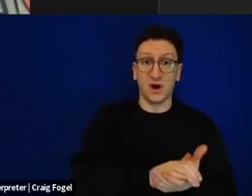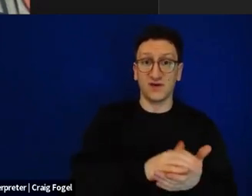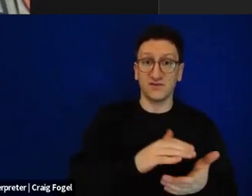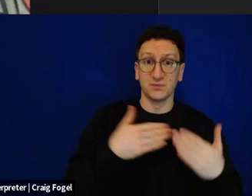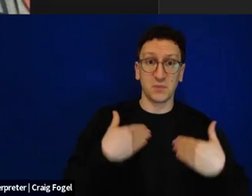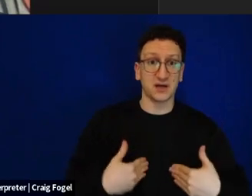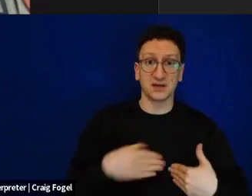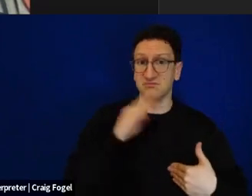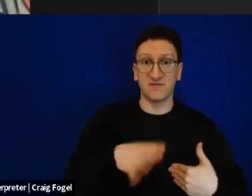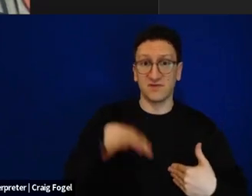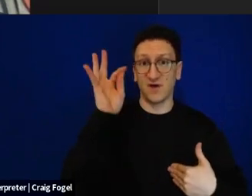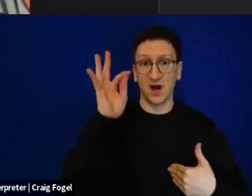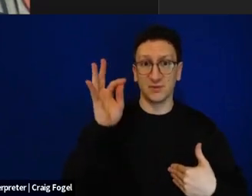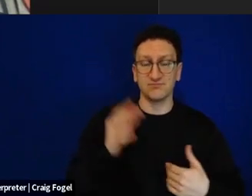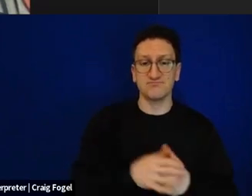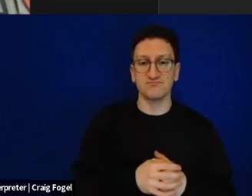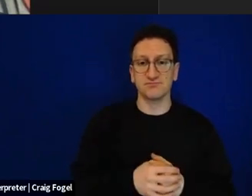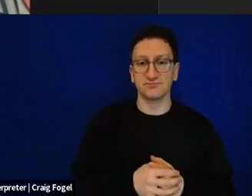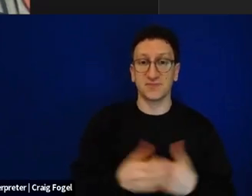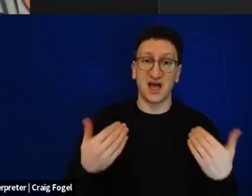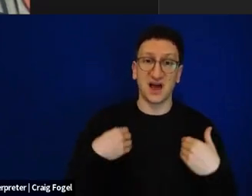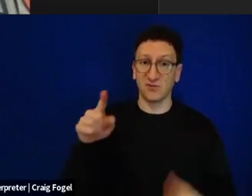probably been abducted. And she's one of the 133